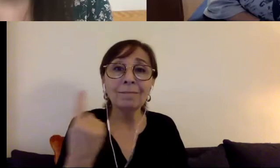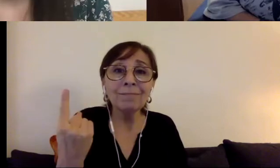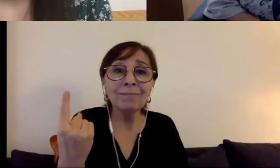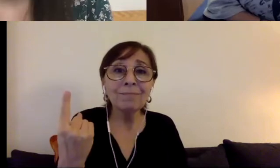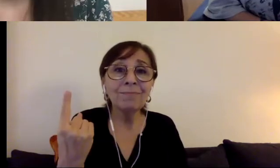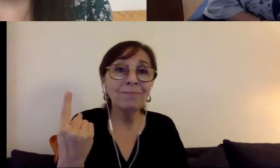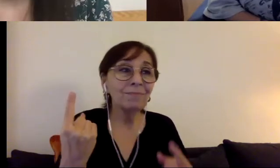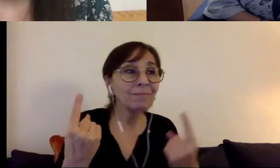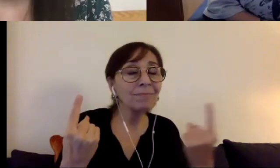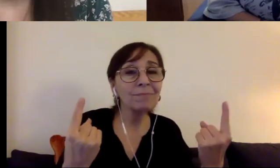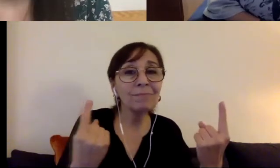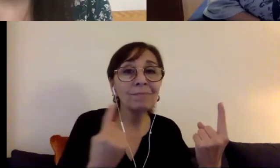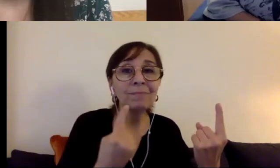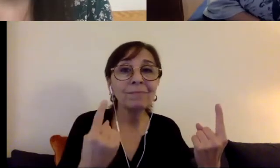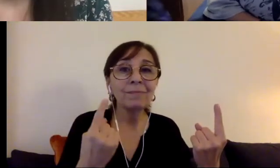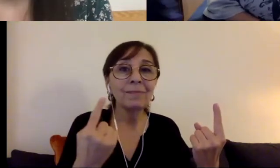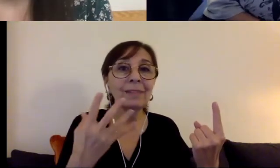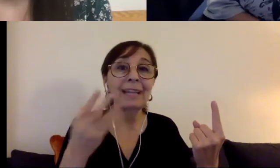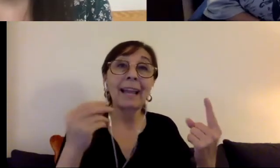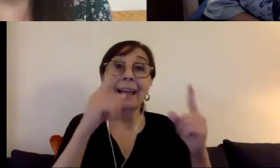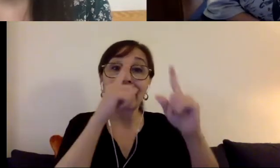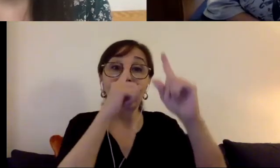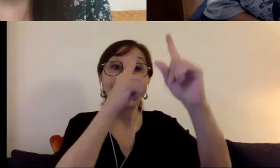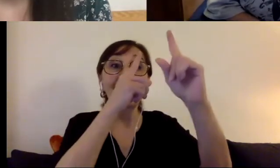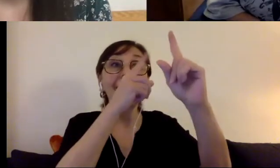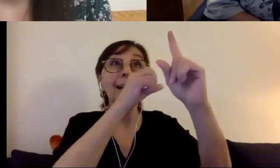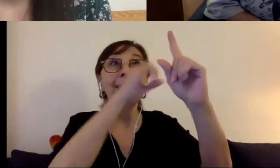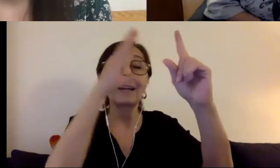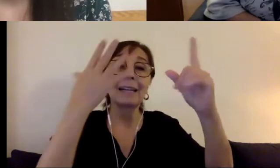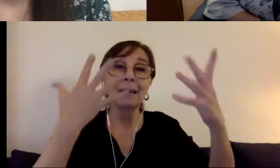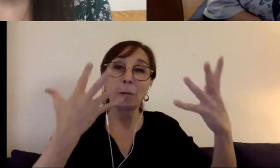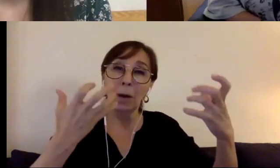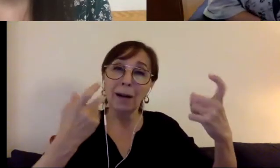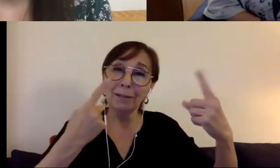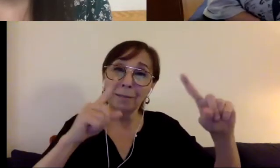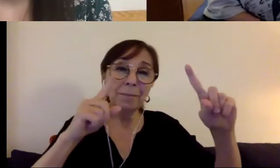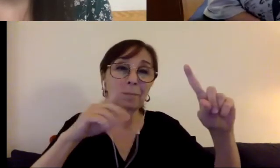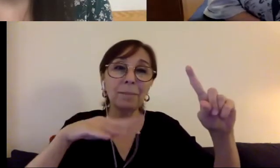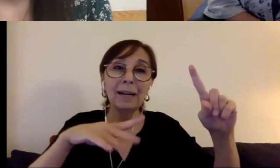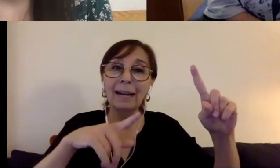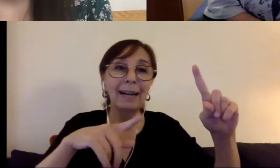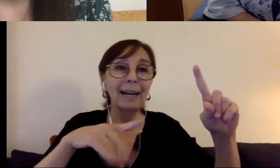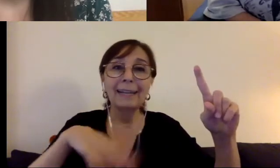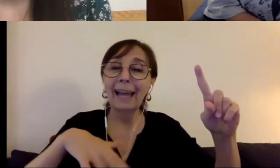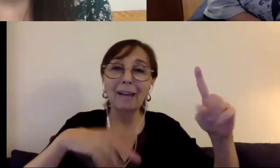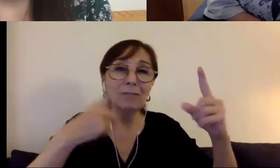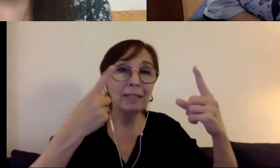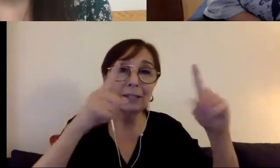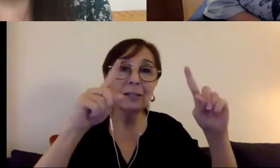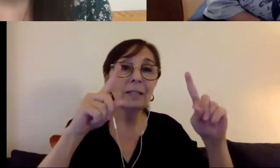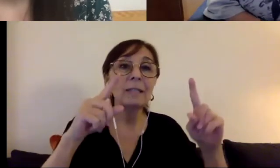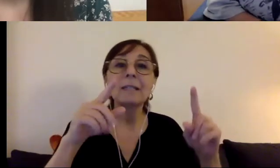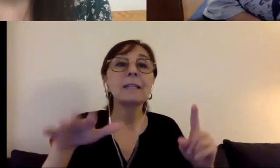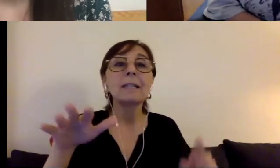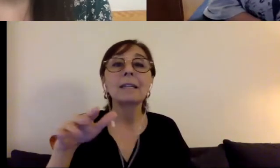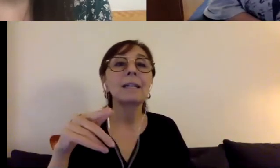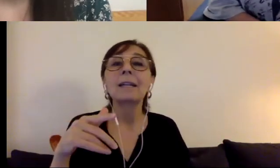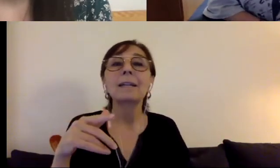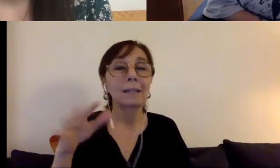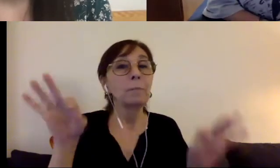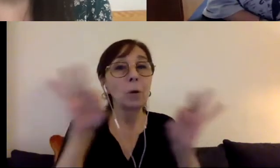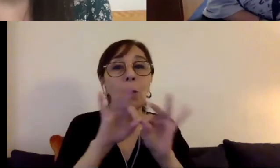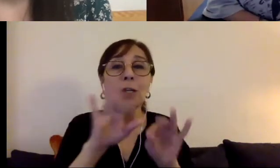achieved what you are trying to achieve, recognize that your resilience and your